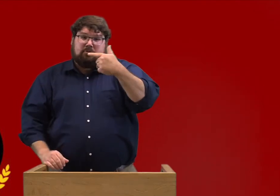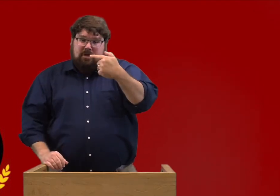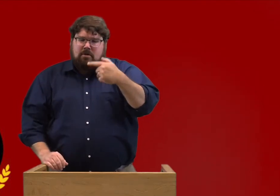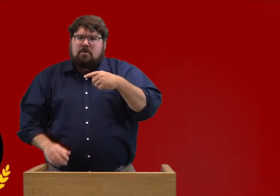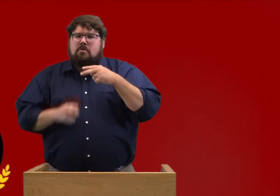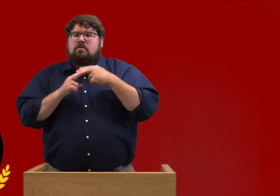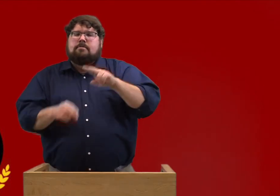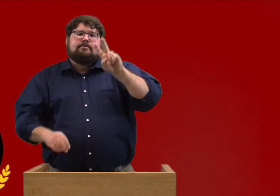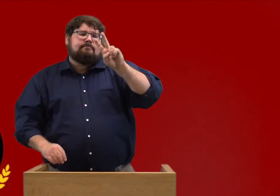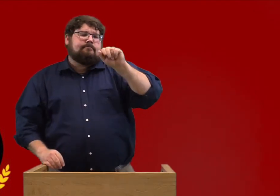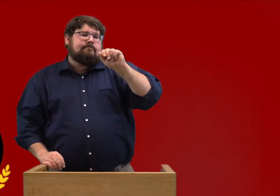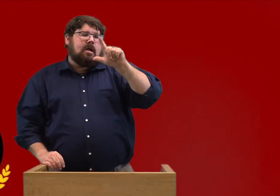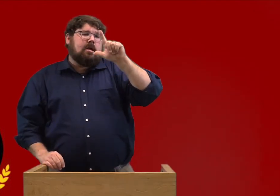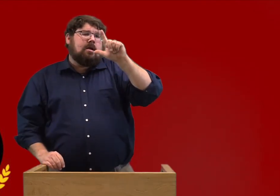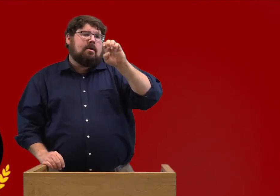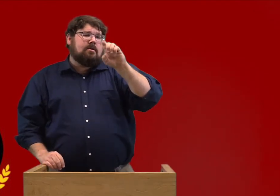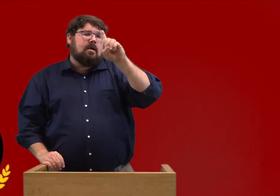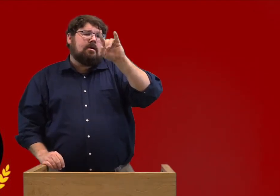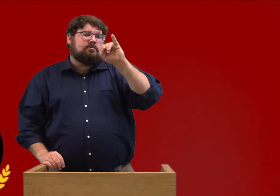That is the valedictorian.